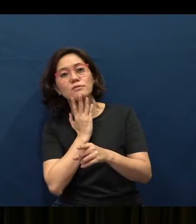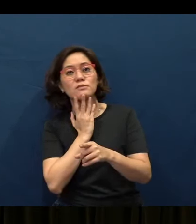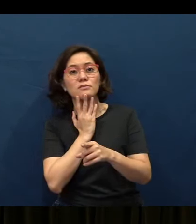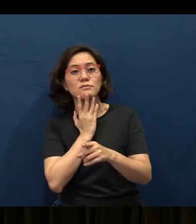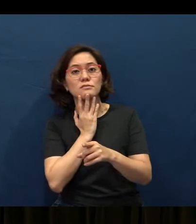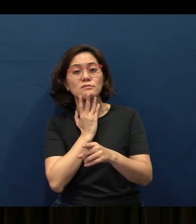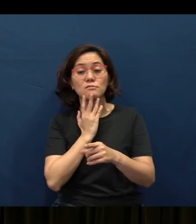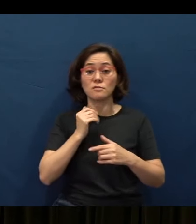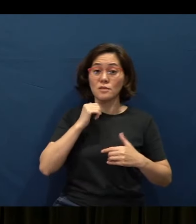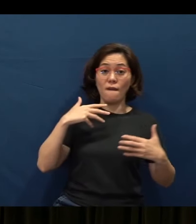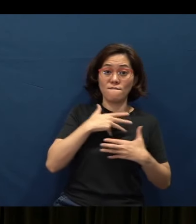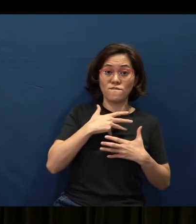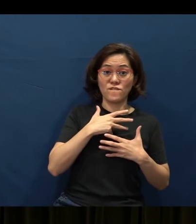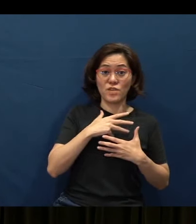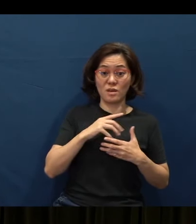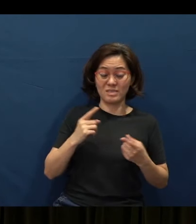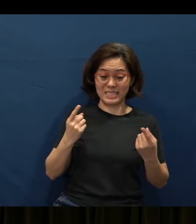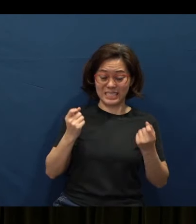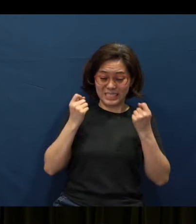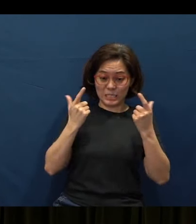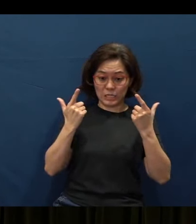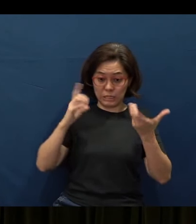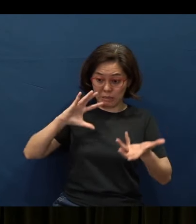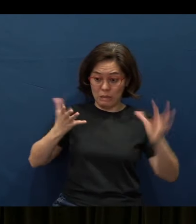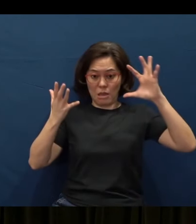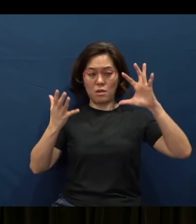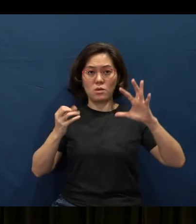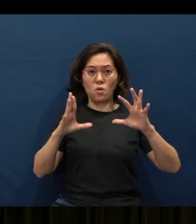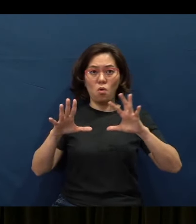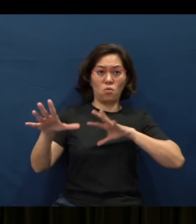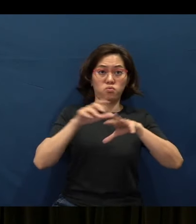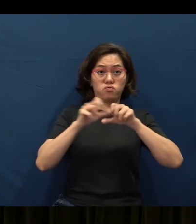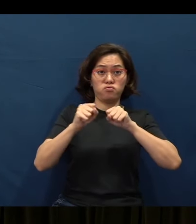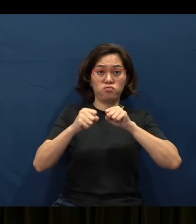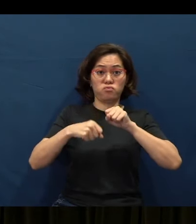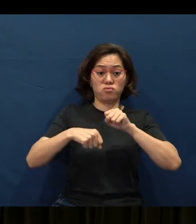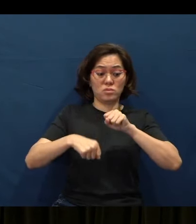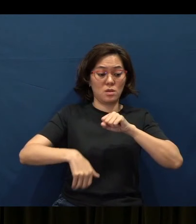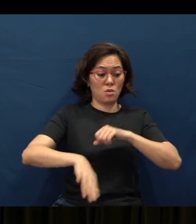Have no fear of sudden disaster or of the ruin that overtakes the wicked,